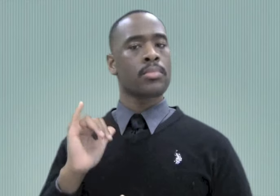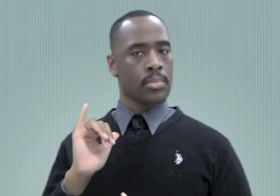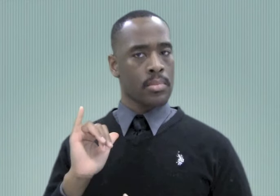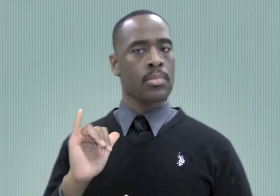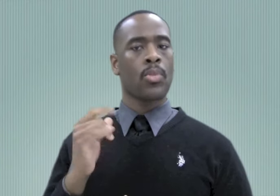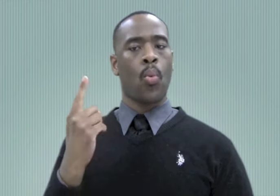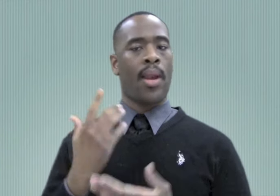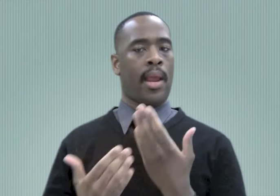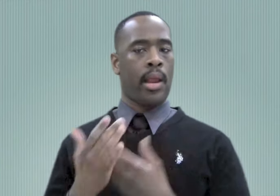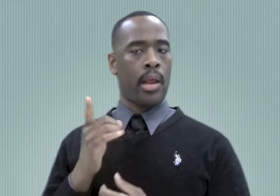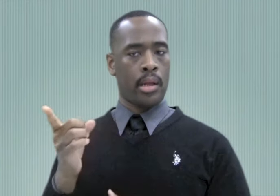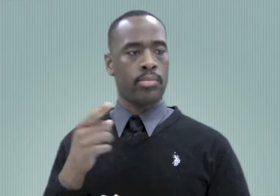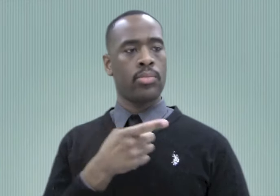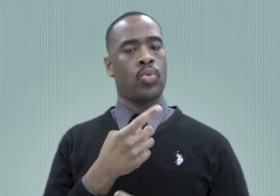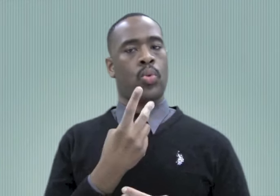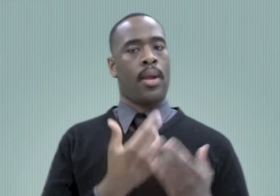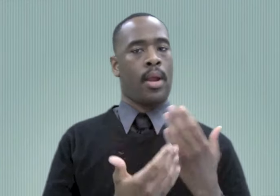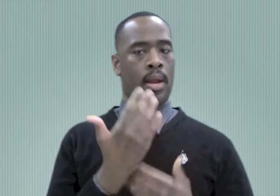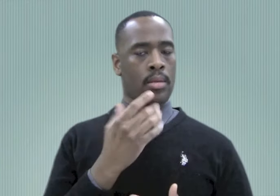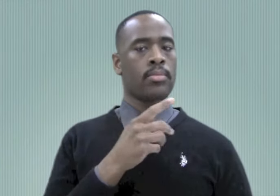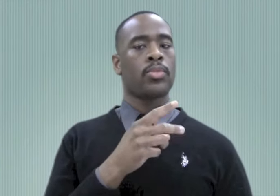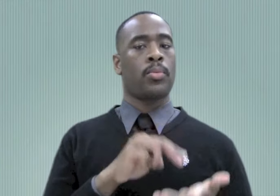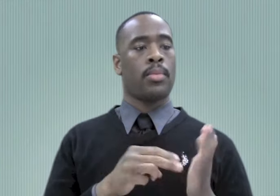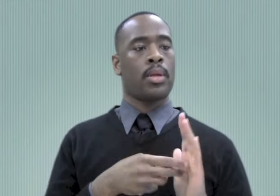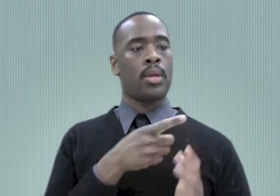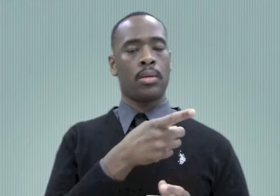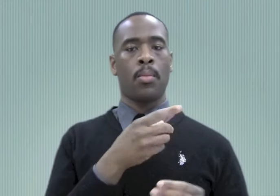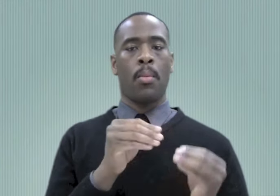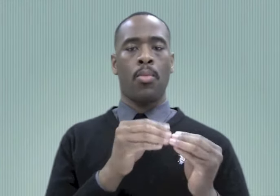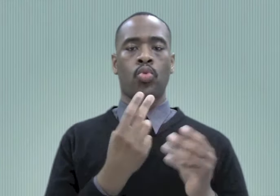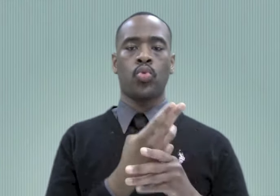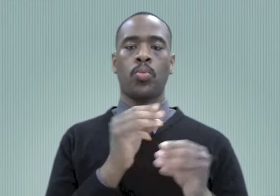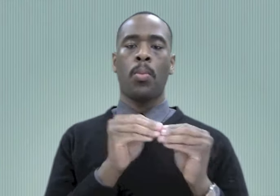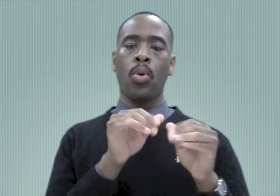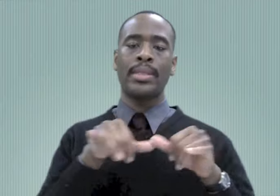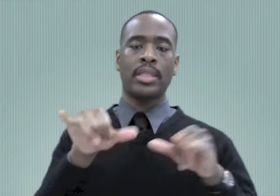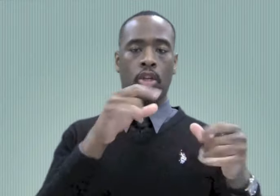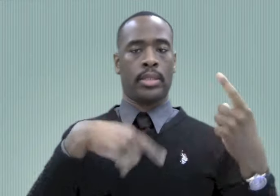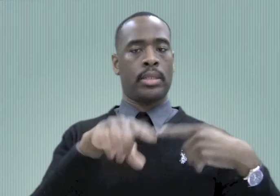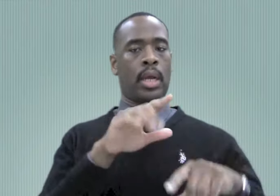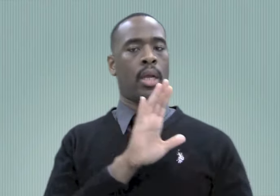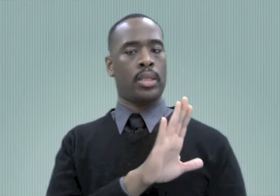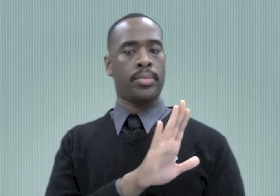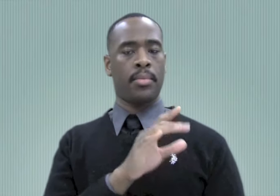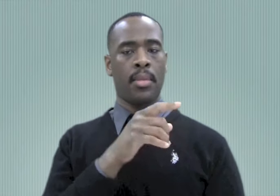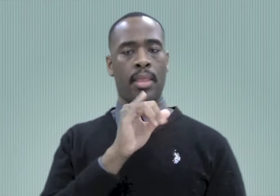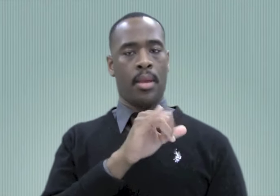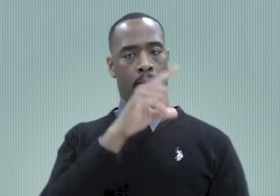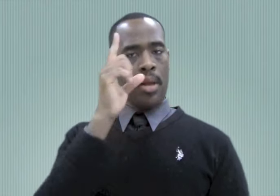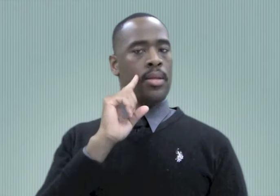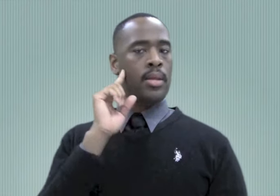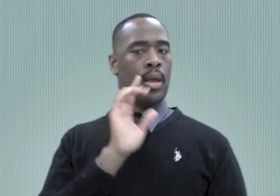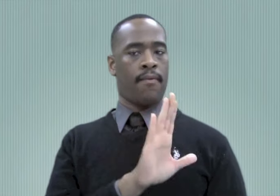one-handed signs more. It seems that Black Deaf signers follow more standard signs with two hands.